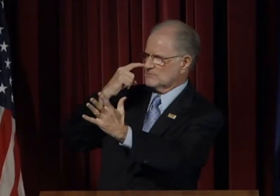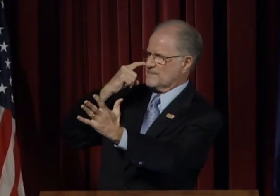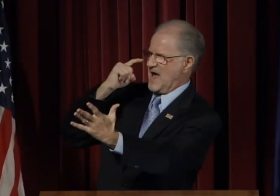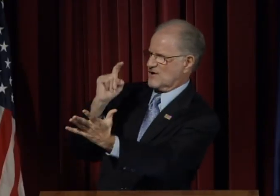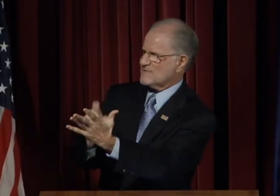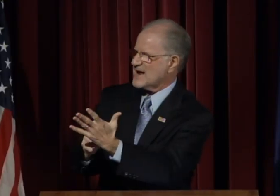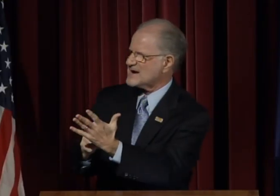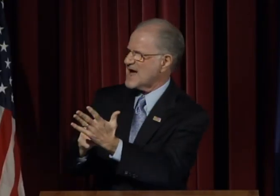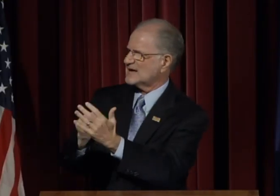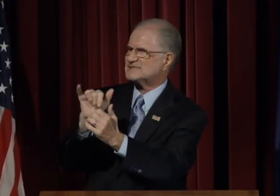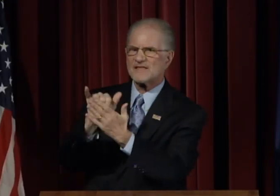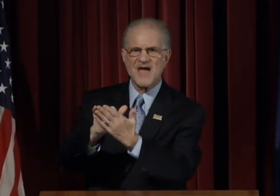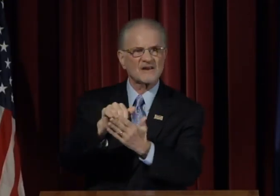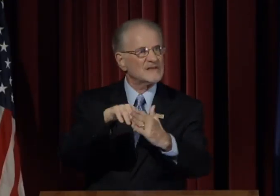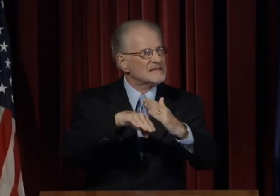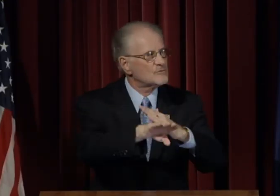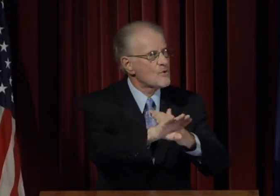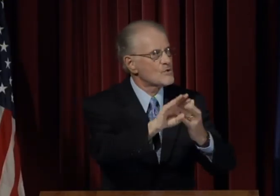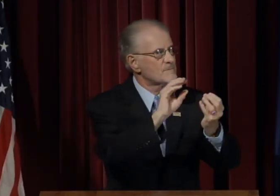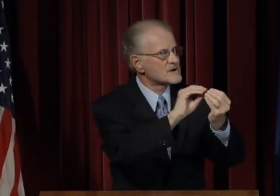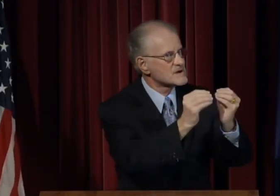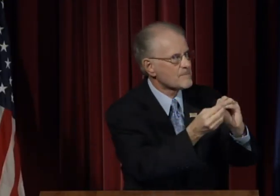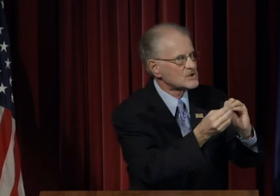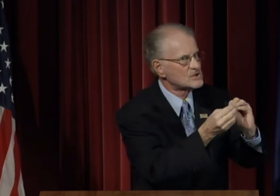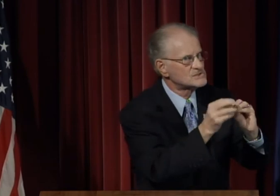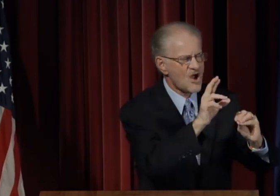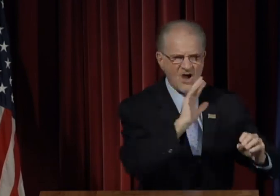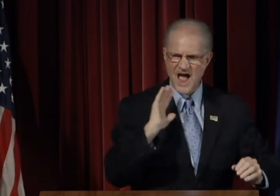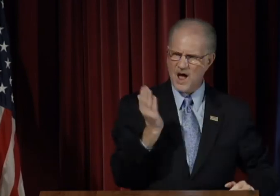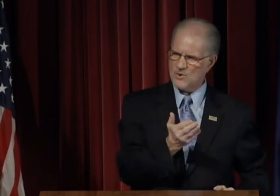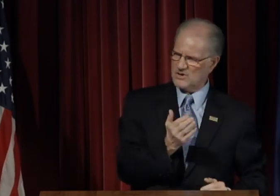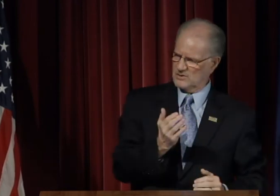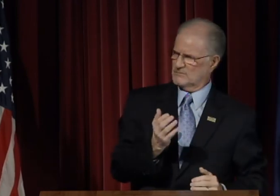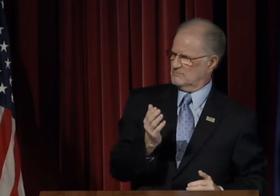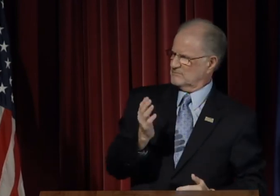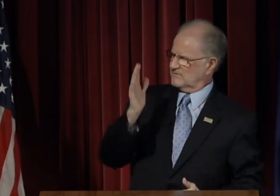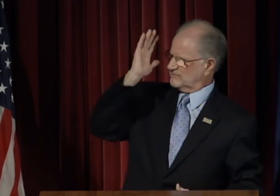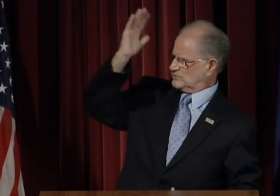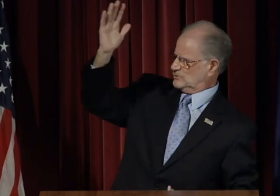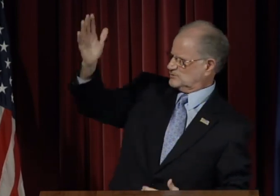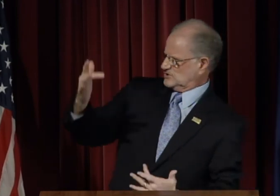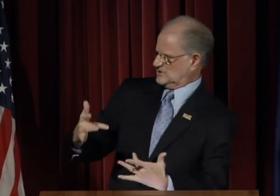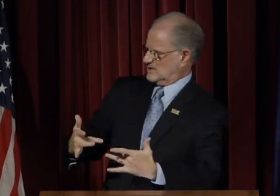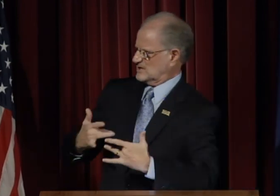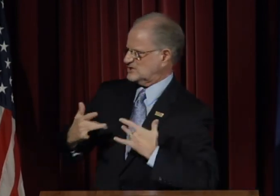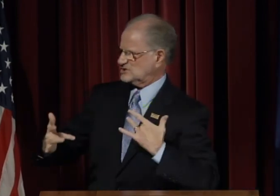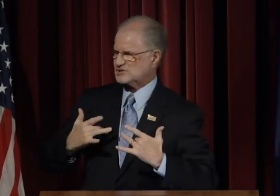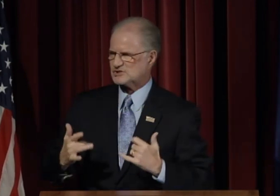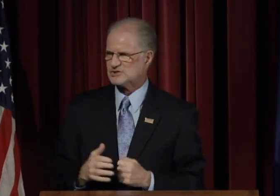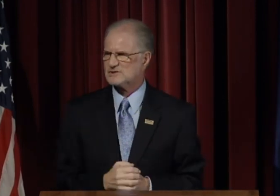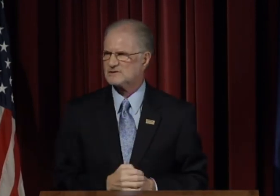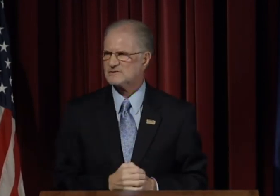We need to begin by recognizing that enrollment numbers are our key future concern.